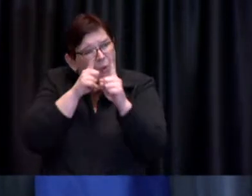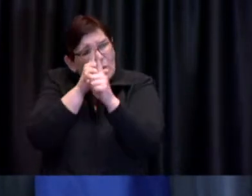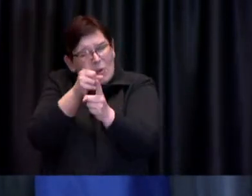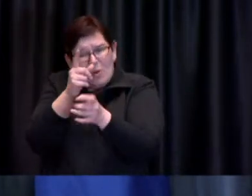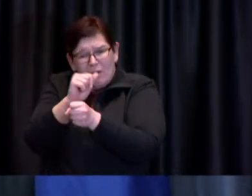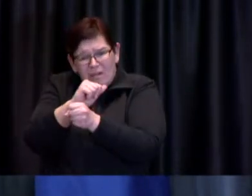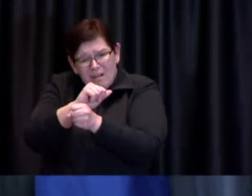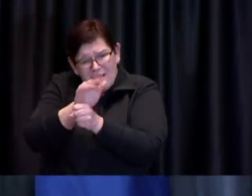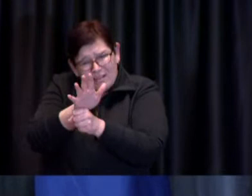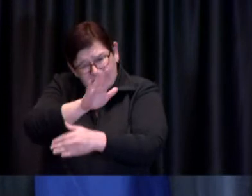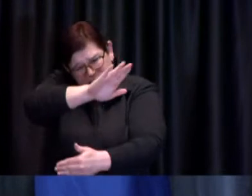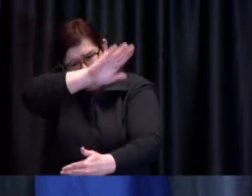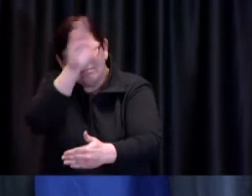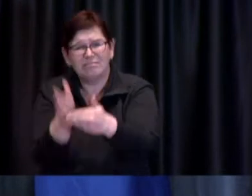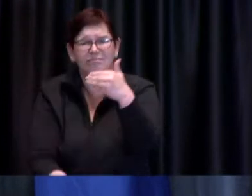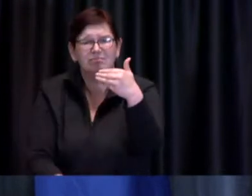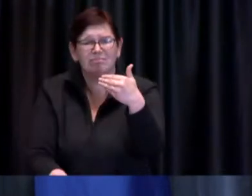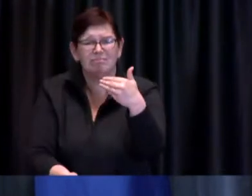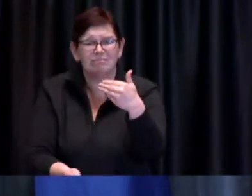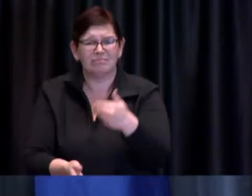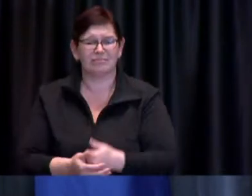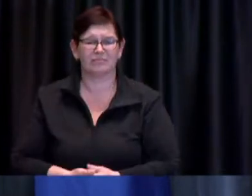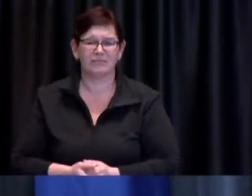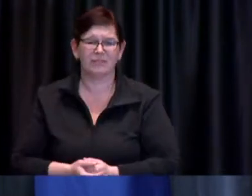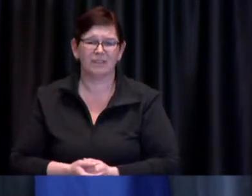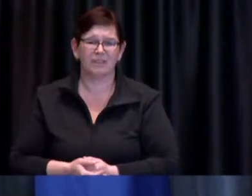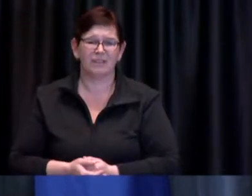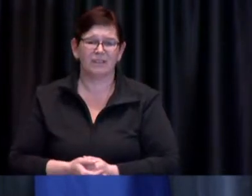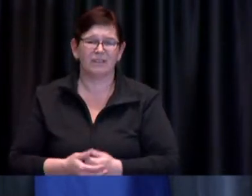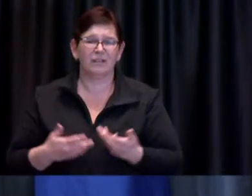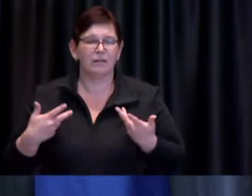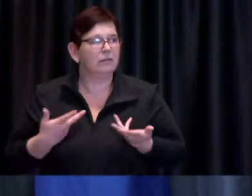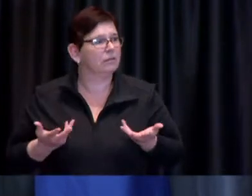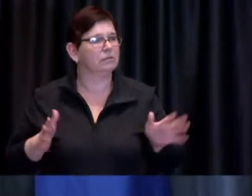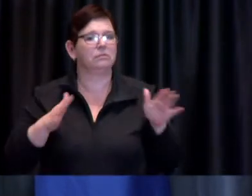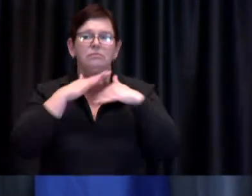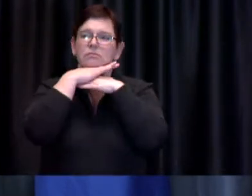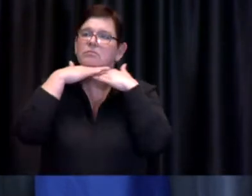and to get to the other side of this pandemic and to prevent future waves.